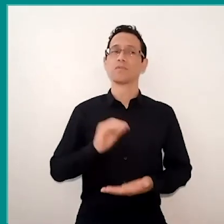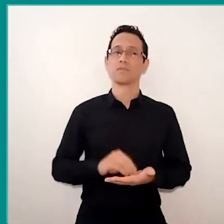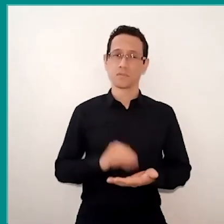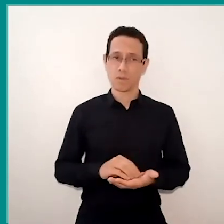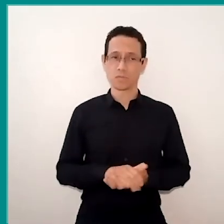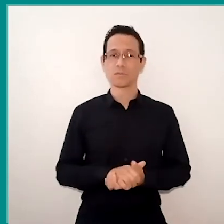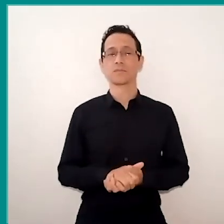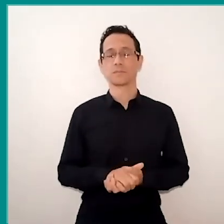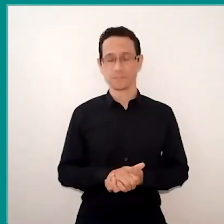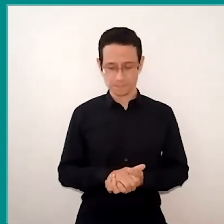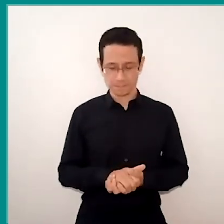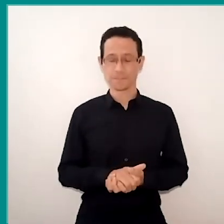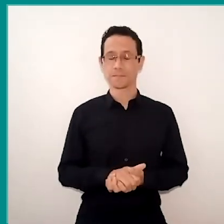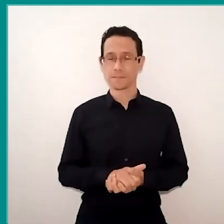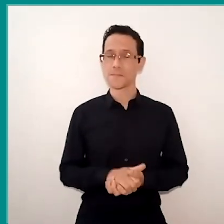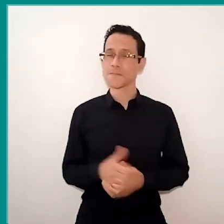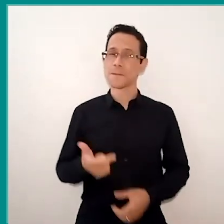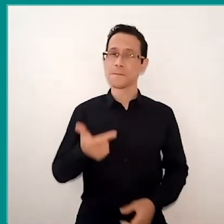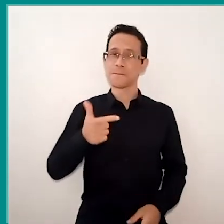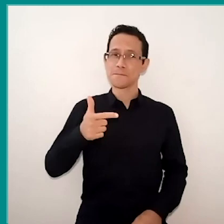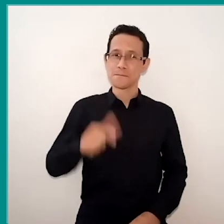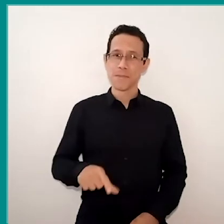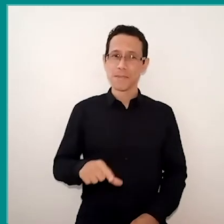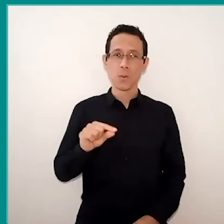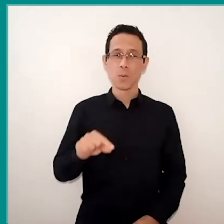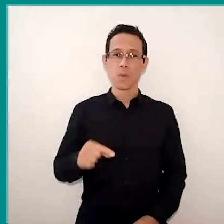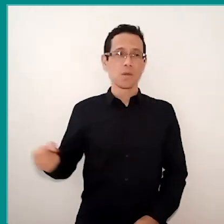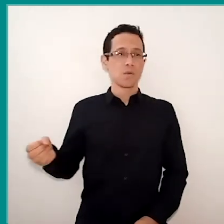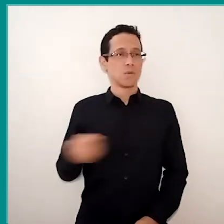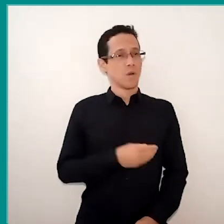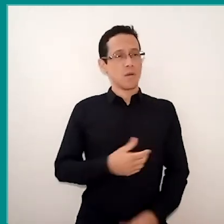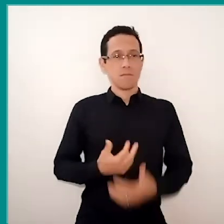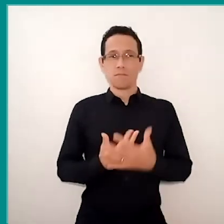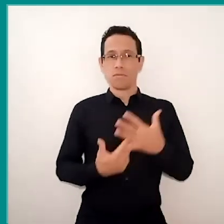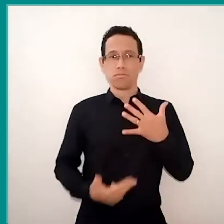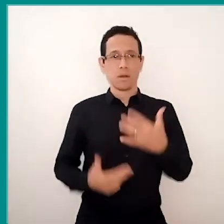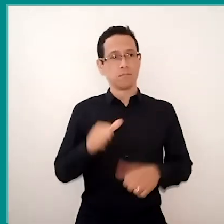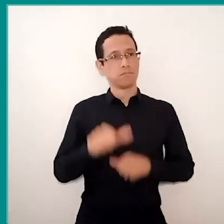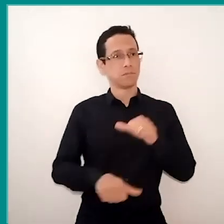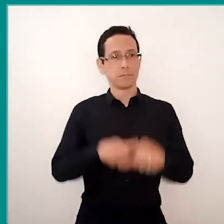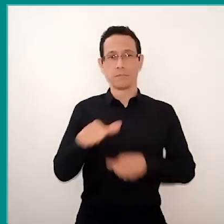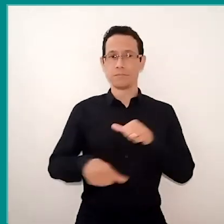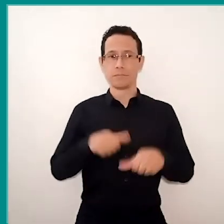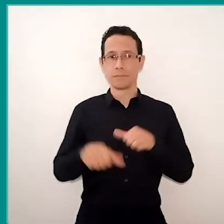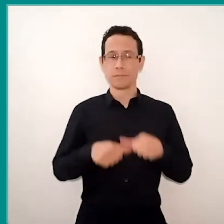With all of this happening, we have a… new conjecture to handle with the information. This 21st century has been known